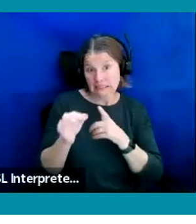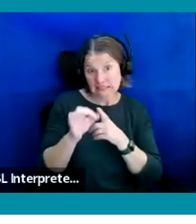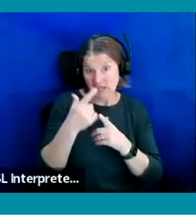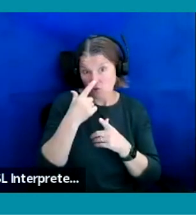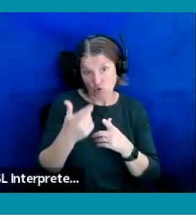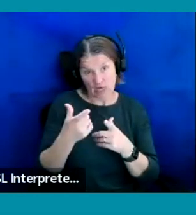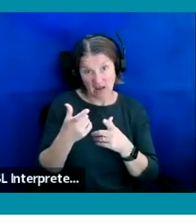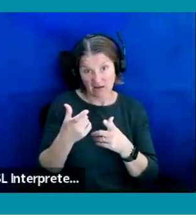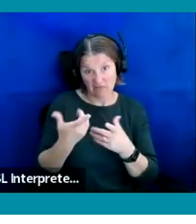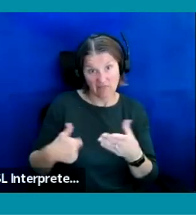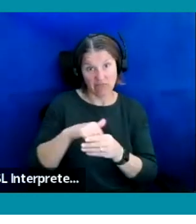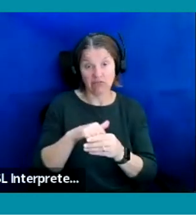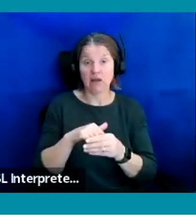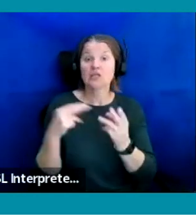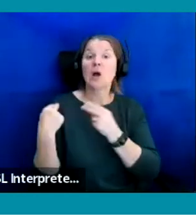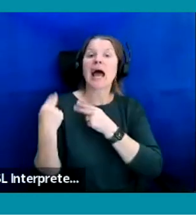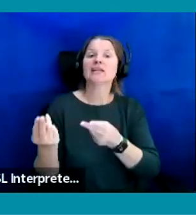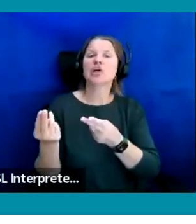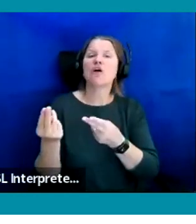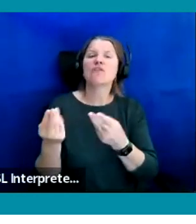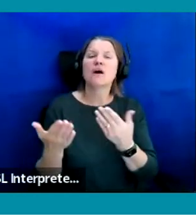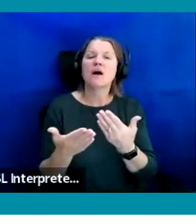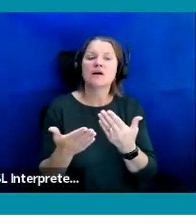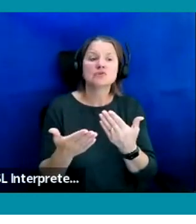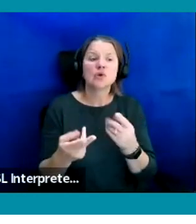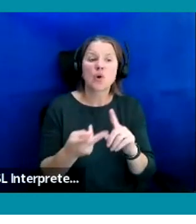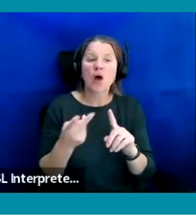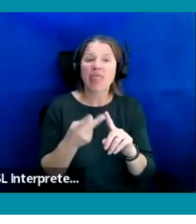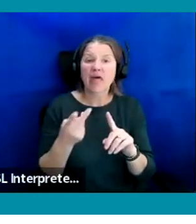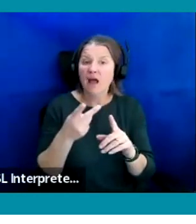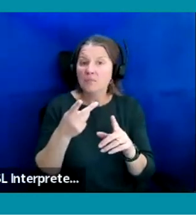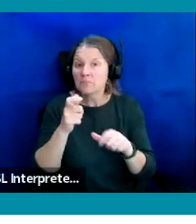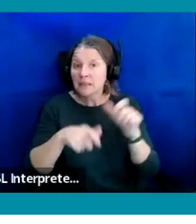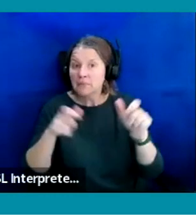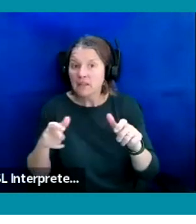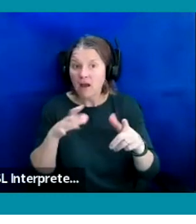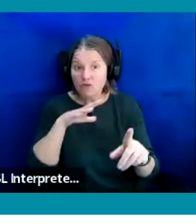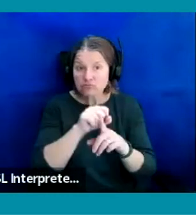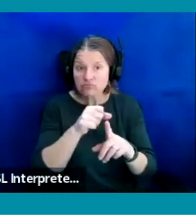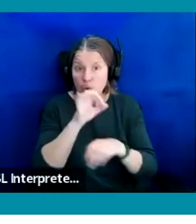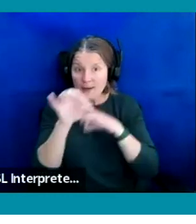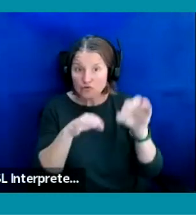Hand over back to you for some more questions that you've spotted.